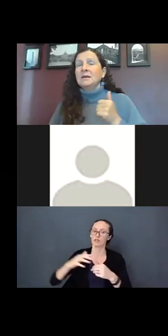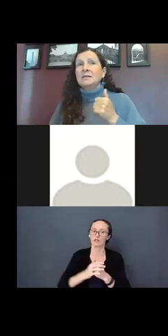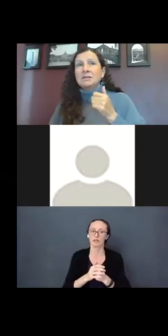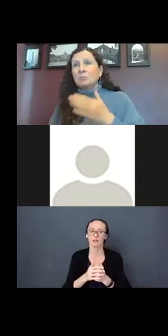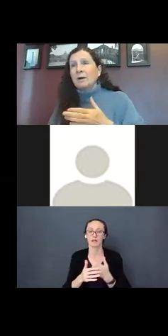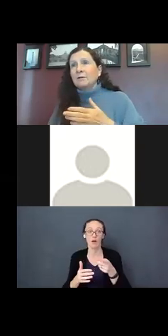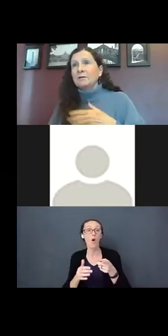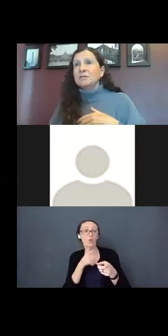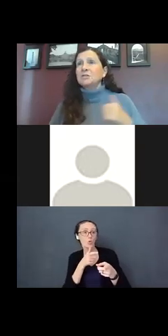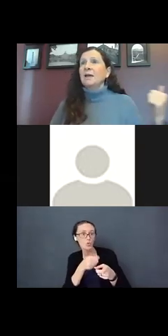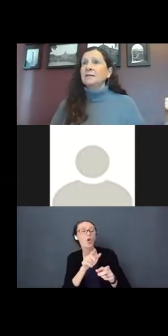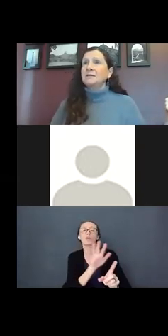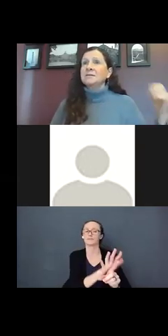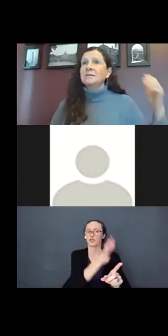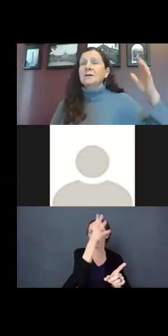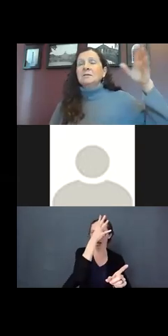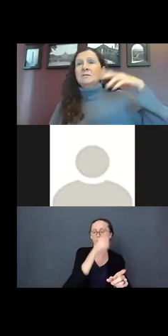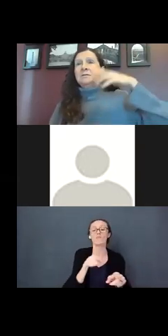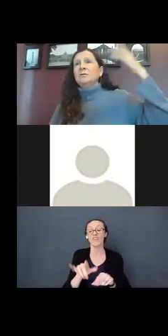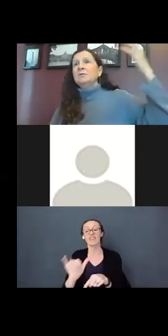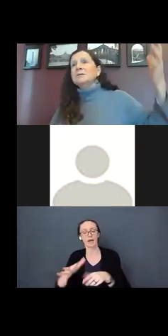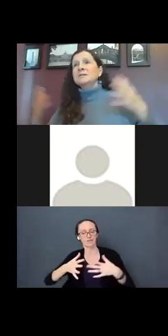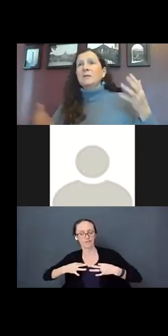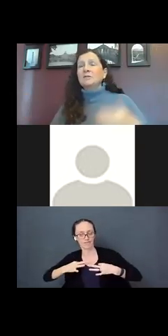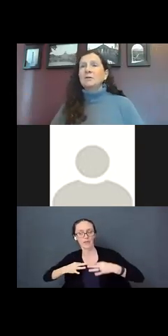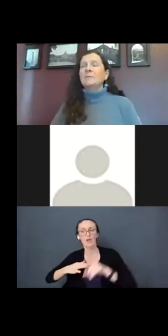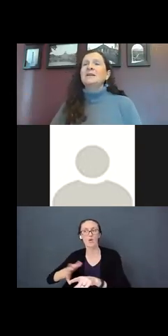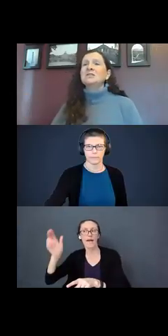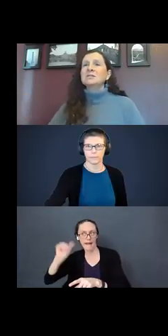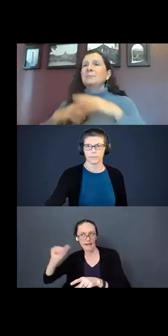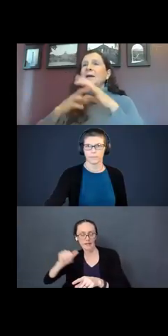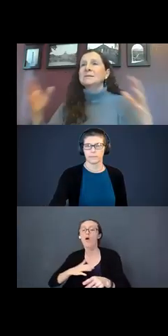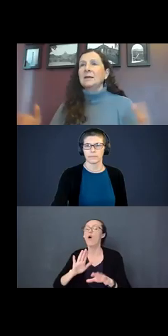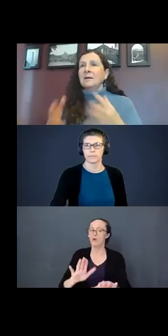that's your brothers, your auntie’s. Who does this belong? It is amazing